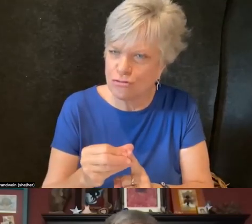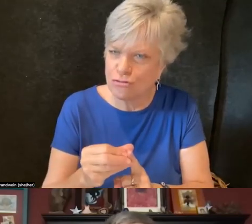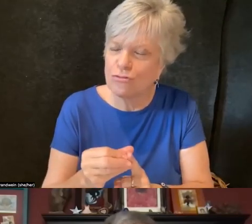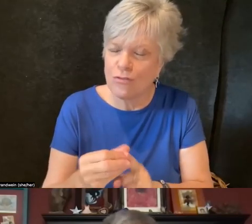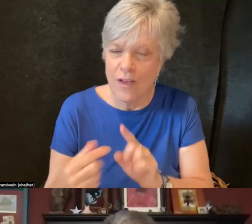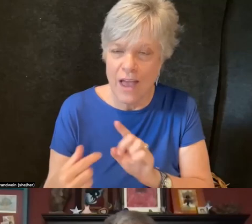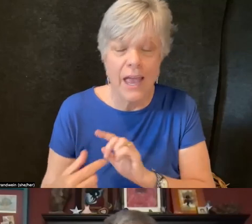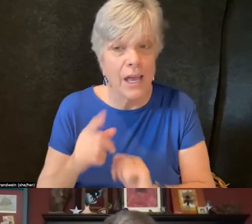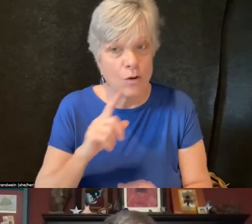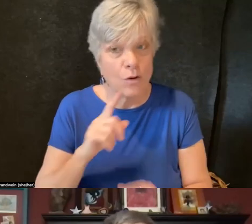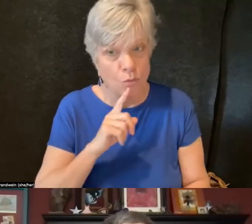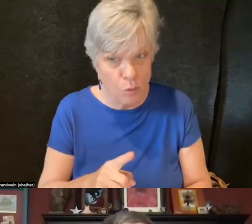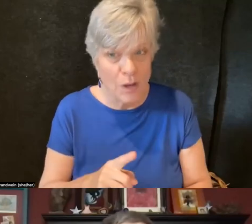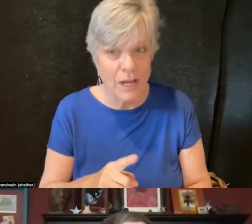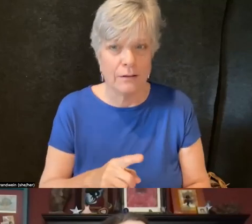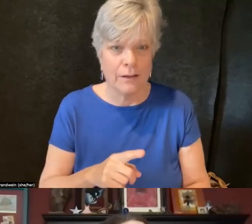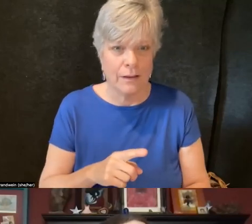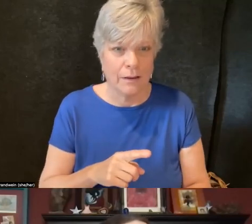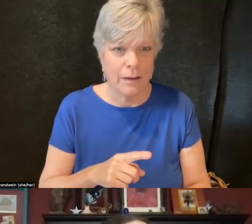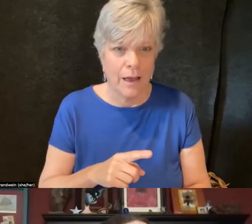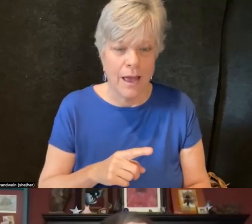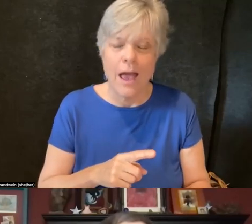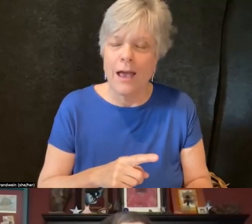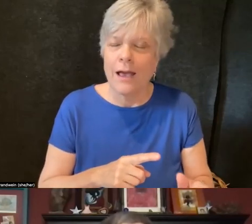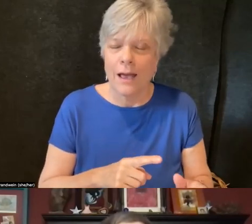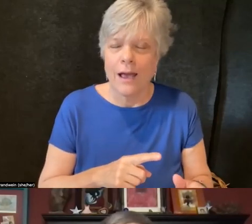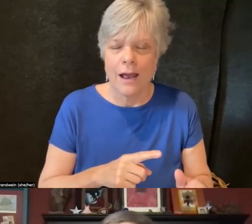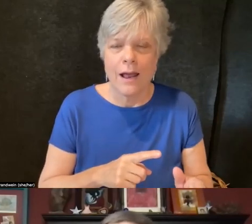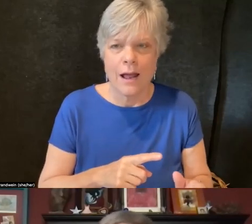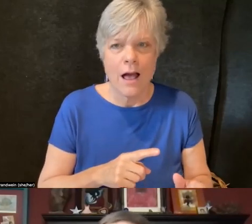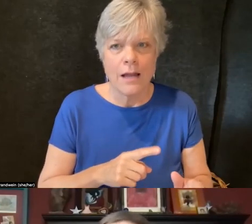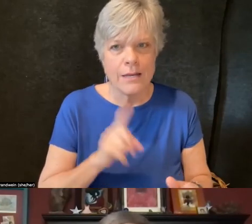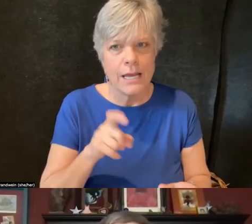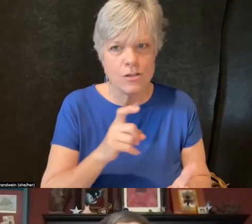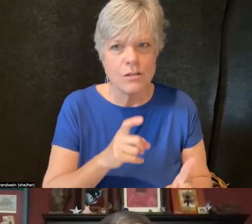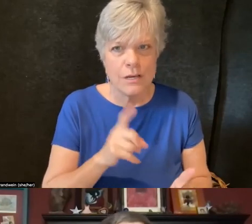especially for folks in the administration who hold the resources.